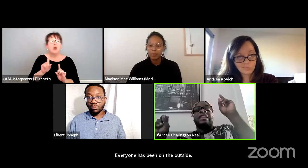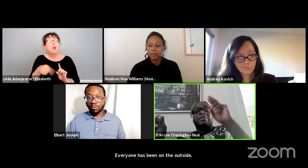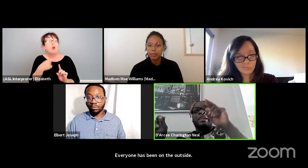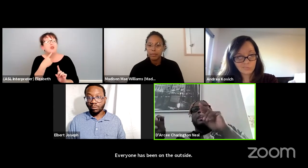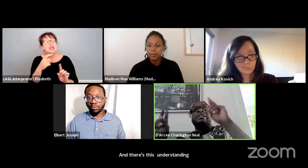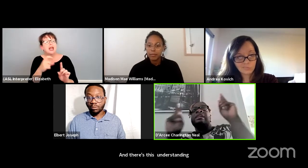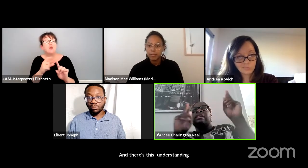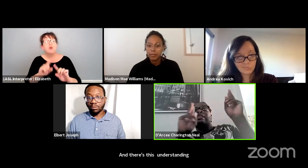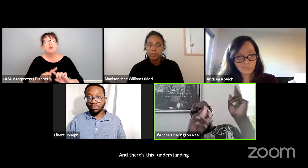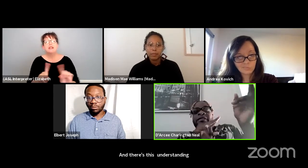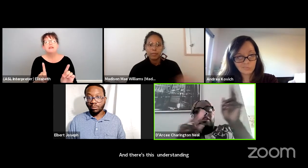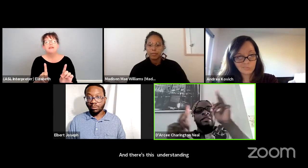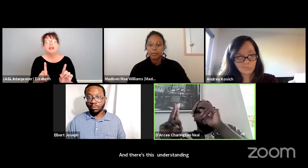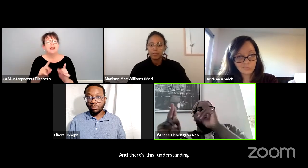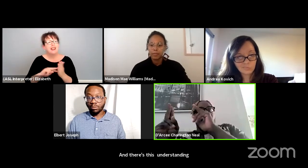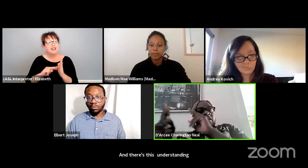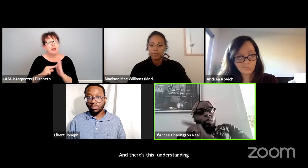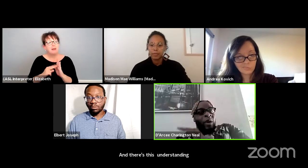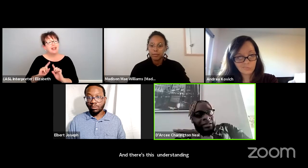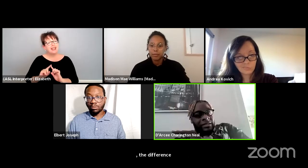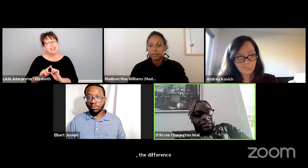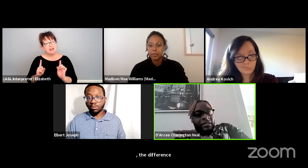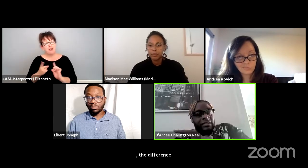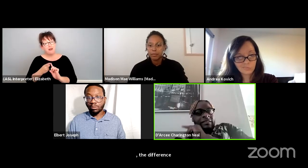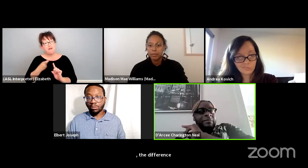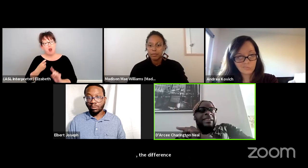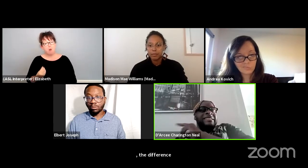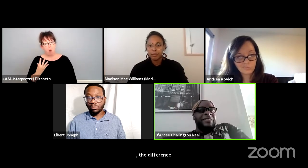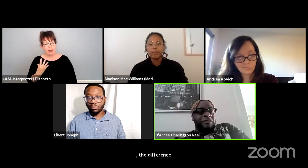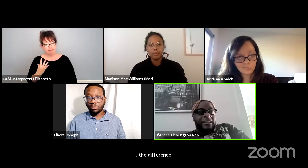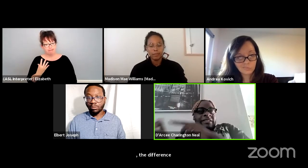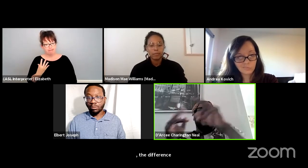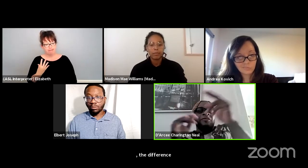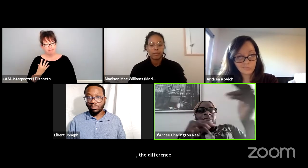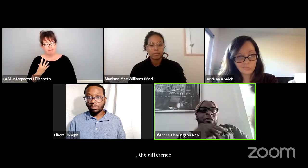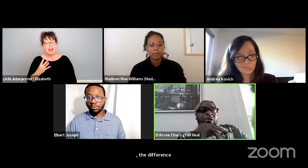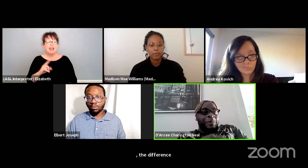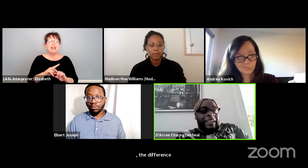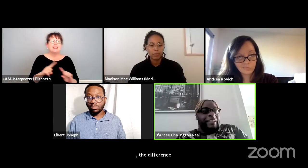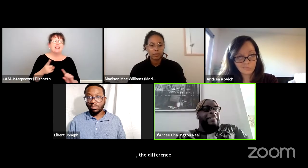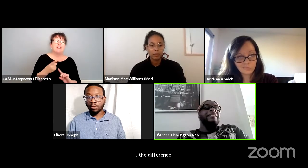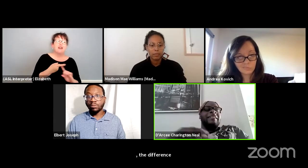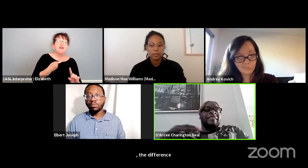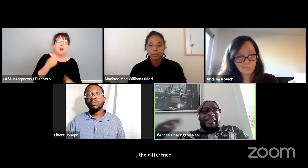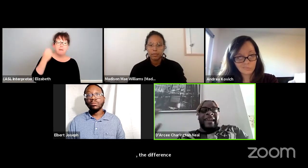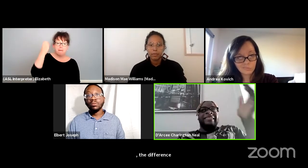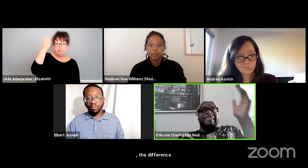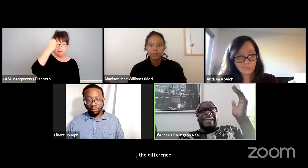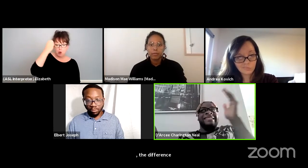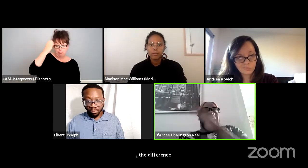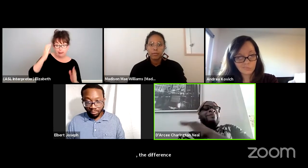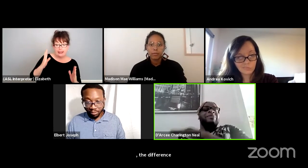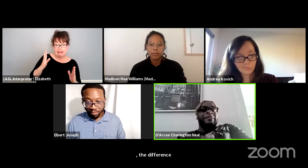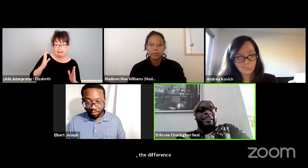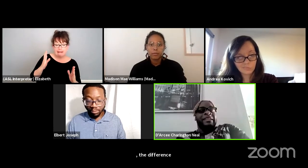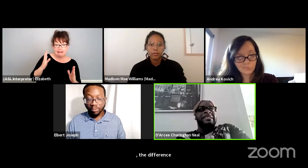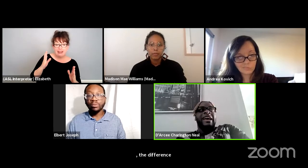they mean different from white they mean different from European. Like that's what that means.